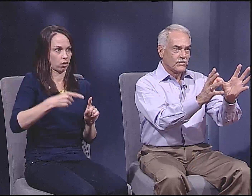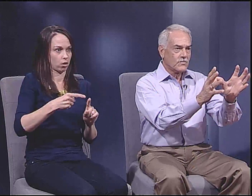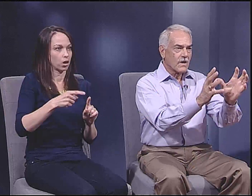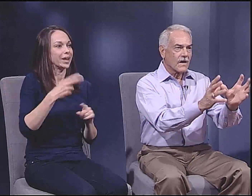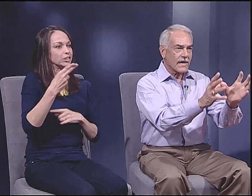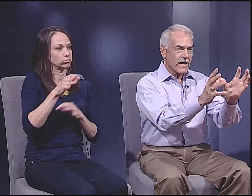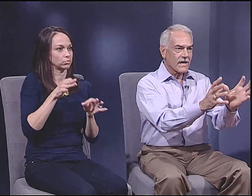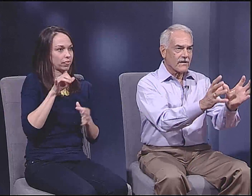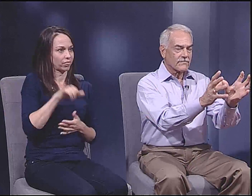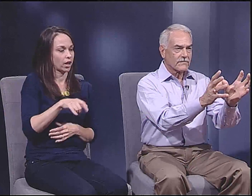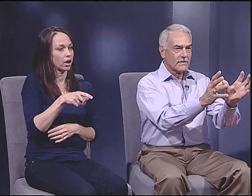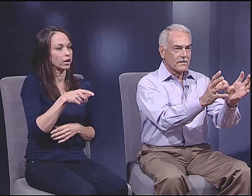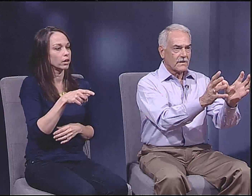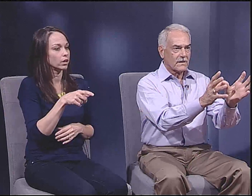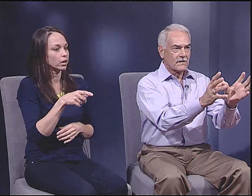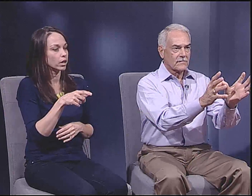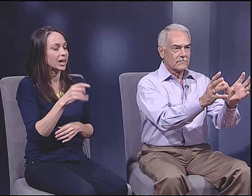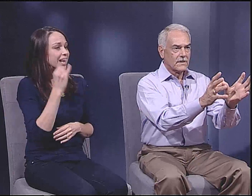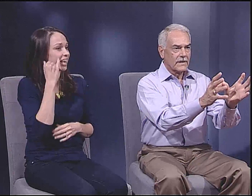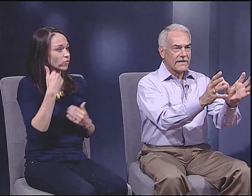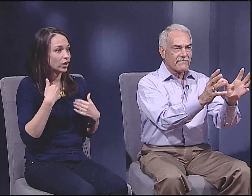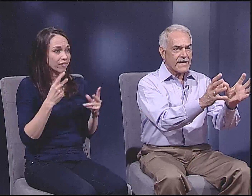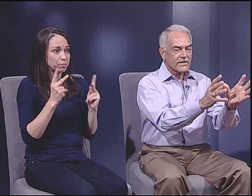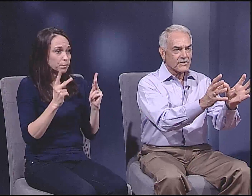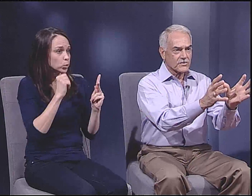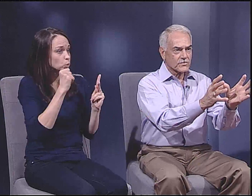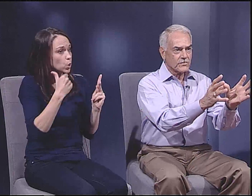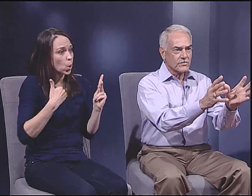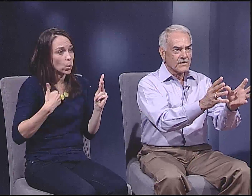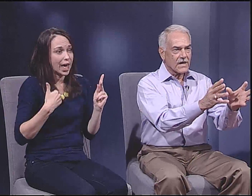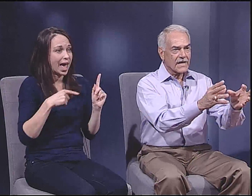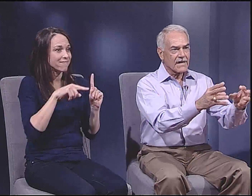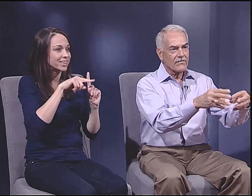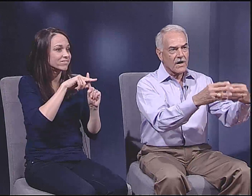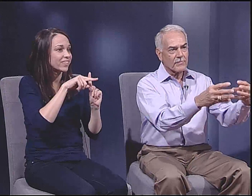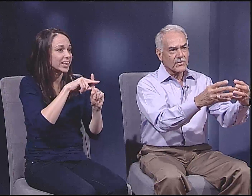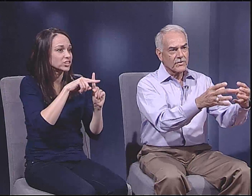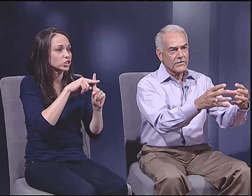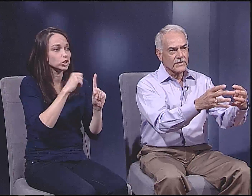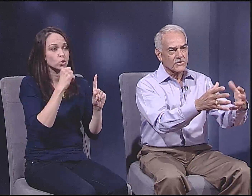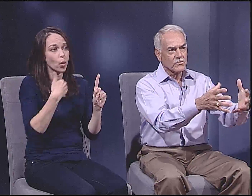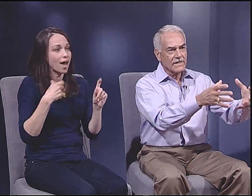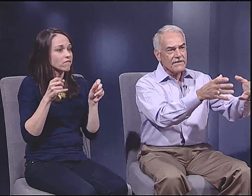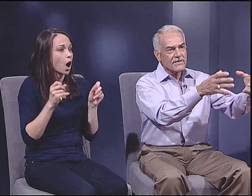If we have people who do not have advantages,